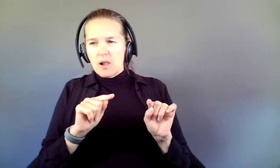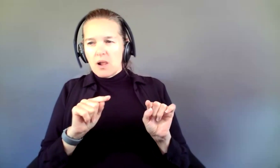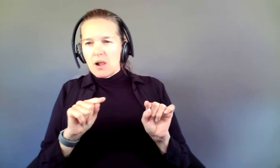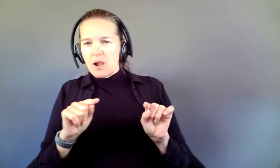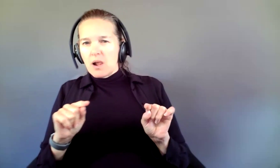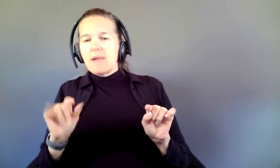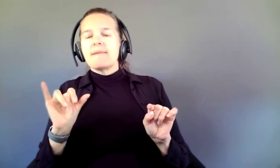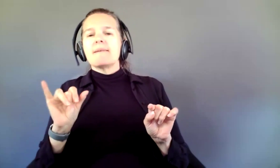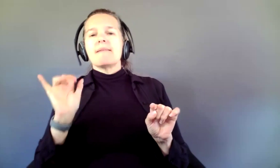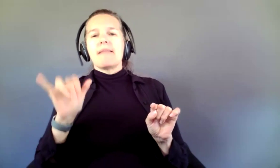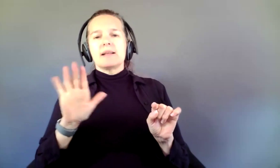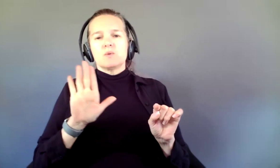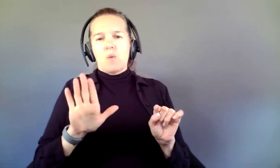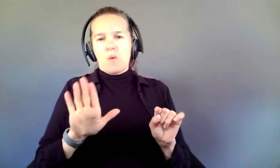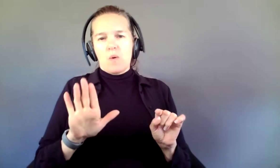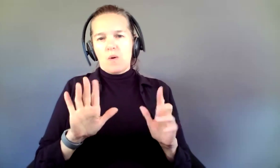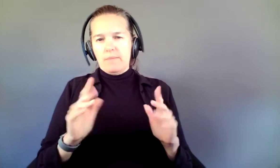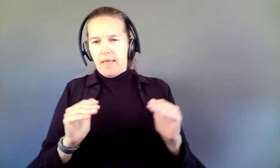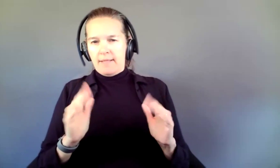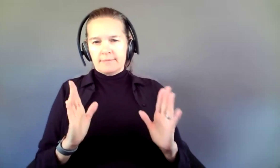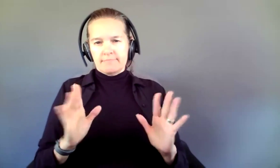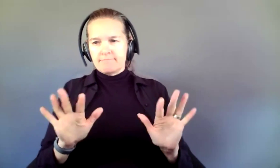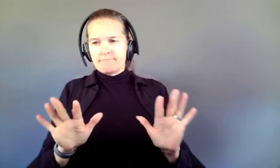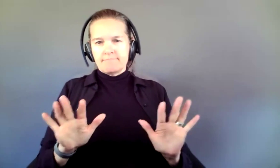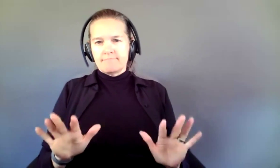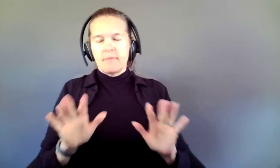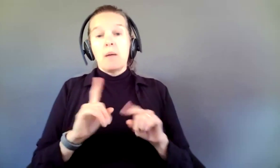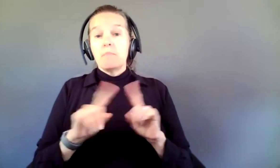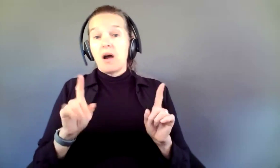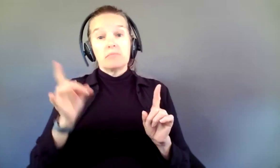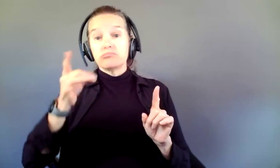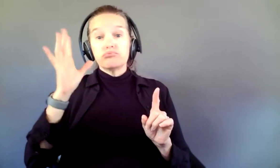balance in between. That said, highly innovative, nonconventional forms of theater,